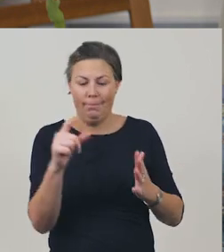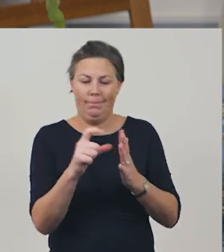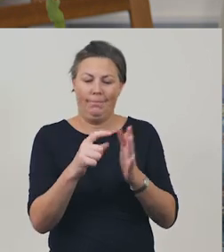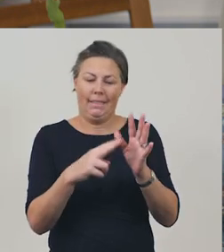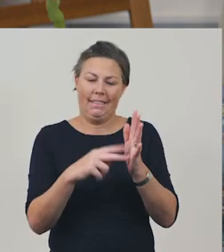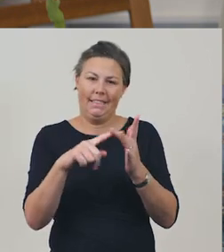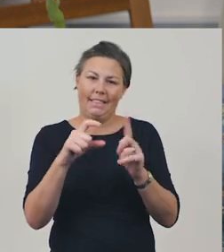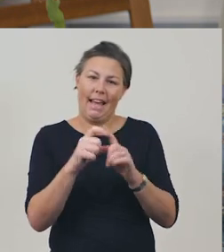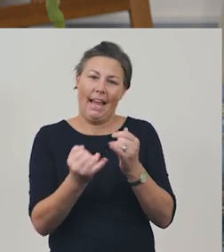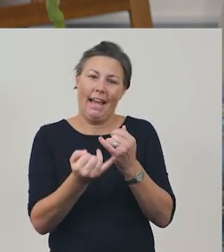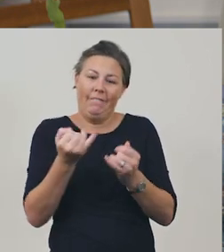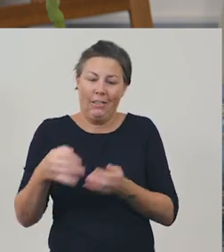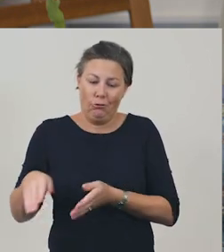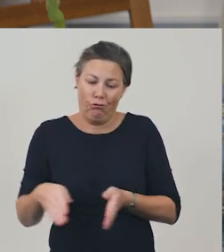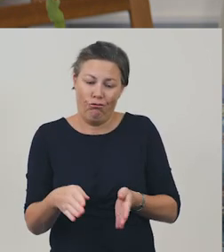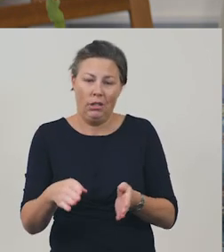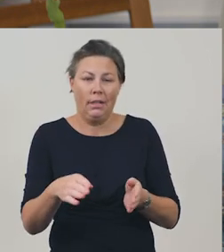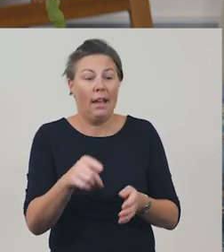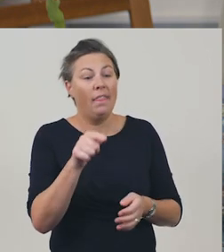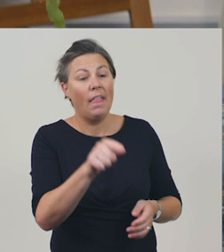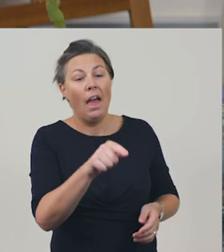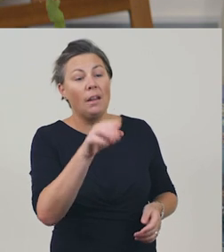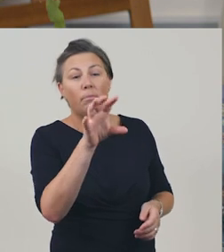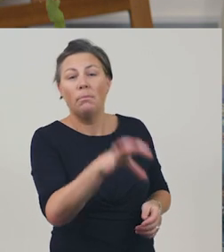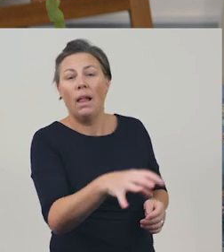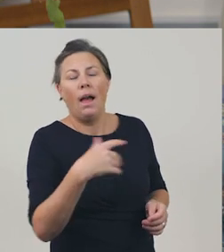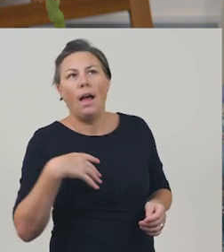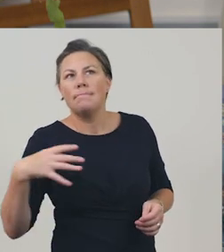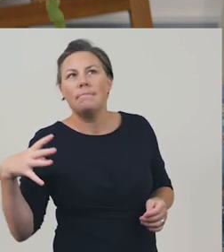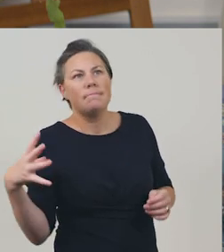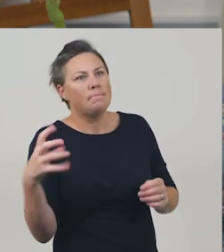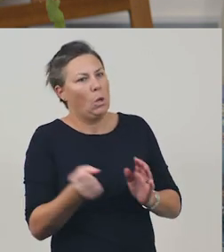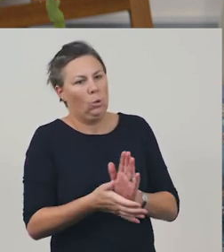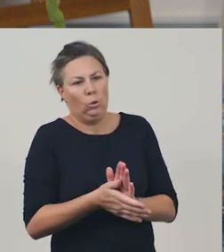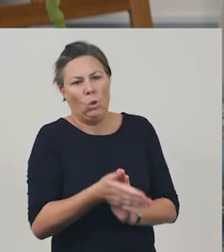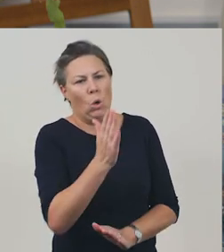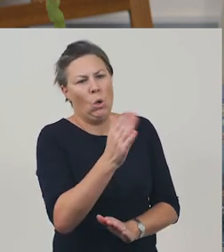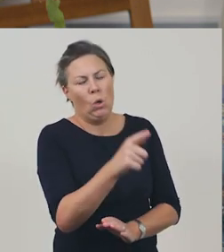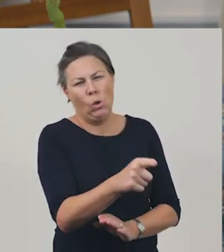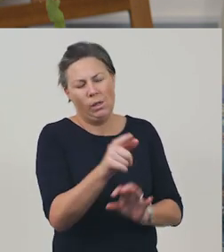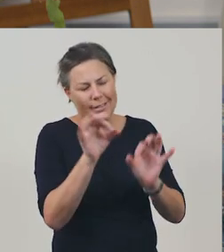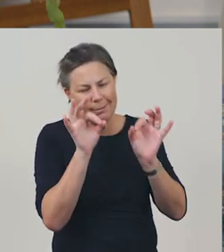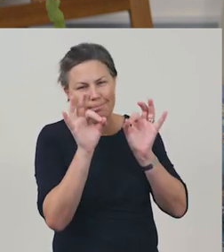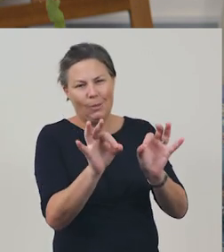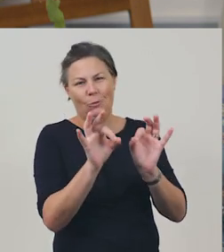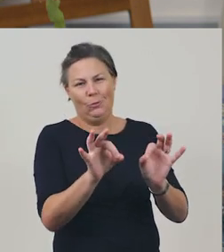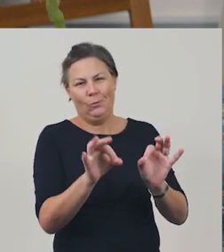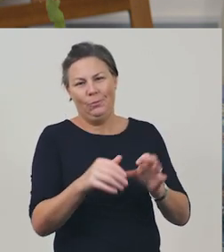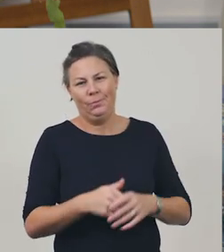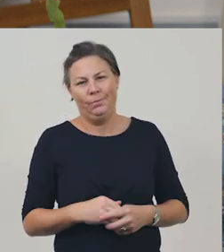This place I have to go is always such a treat.